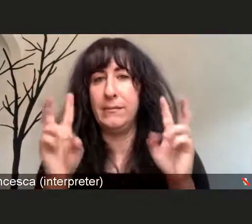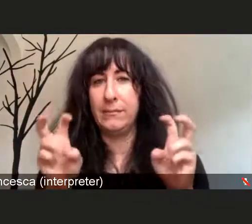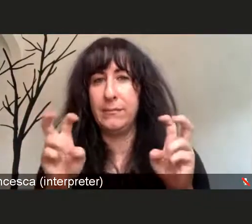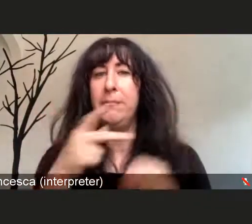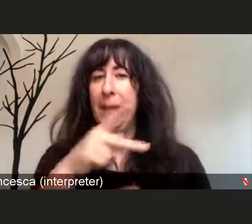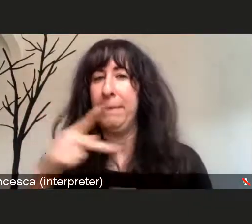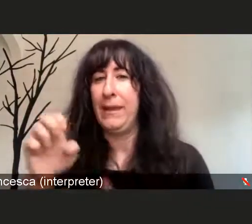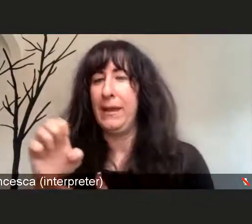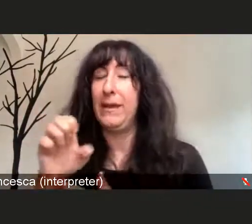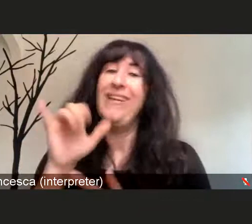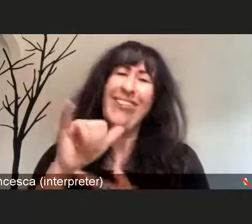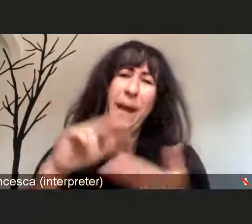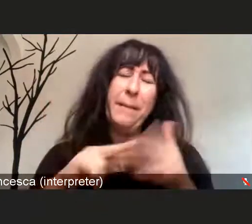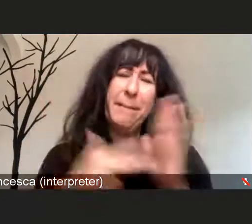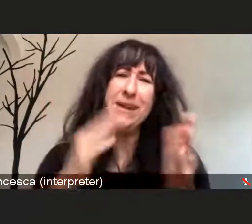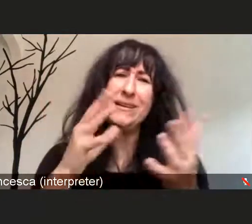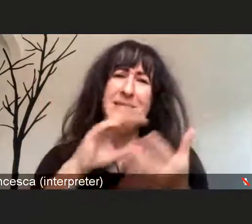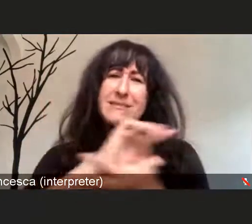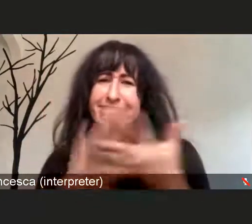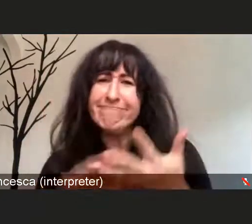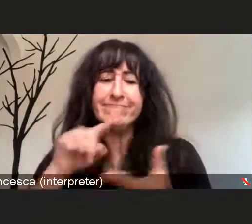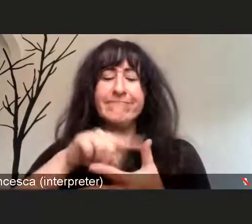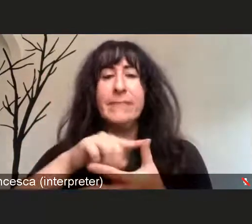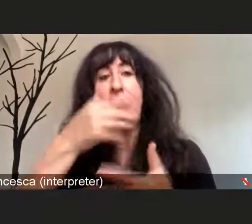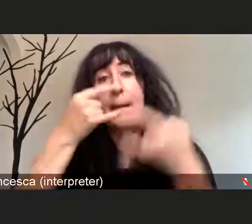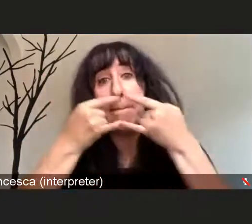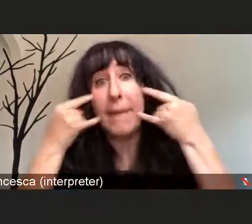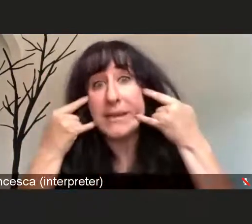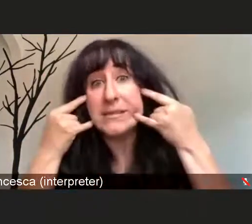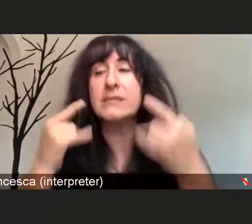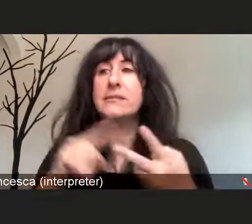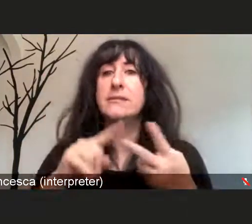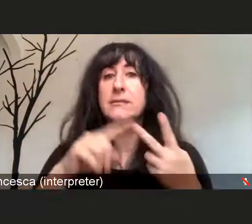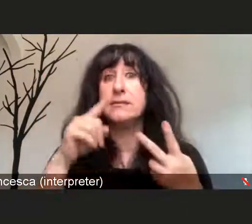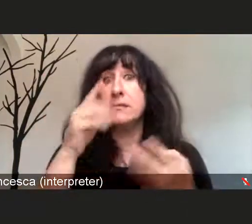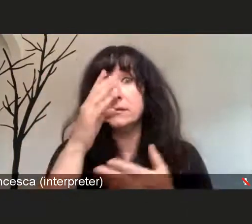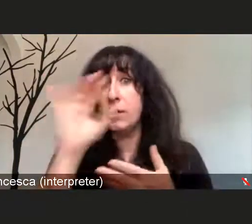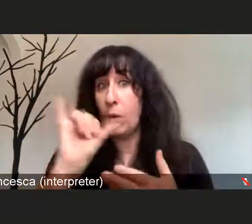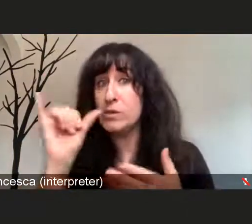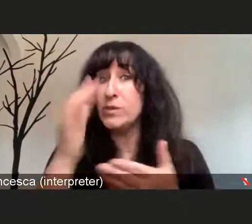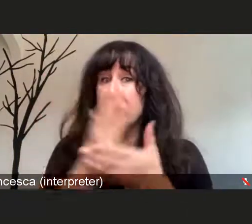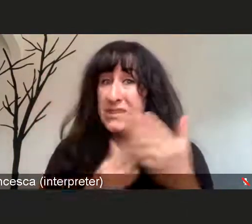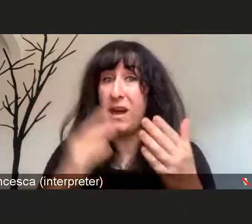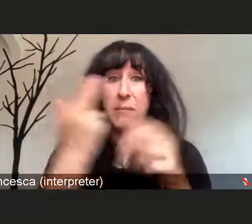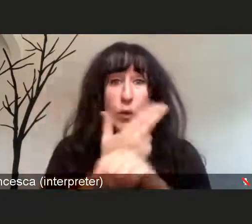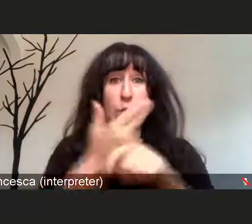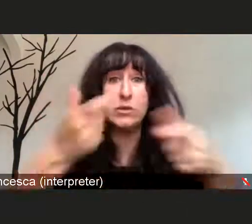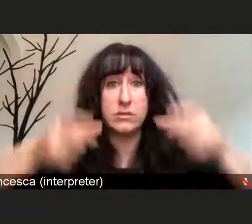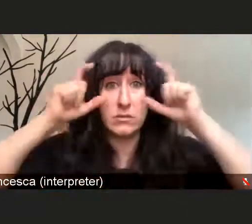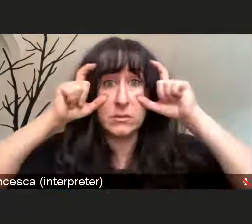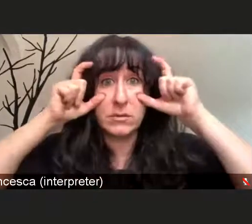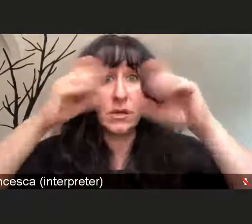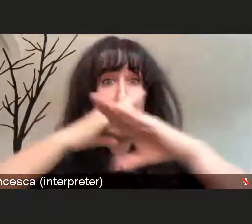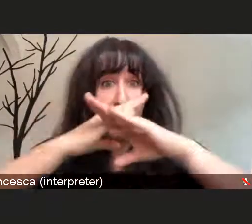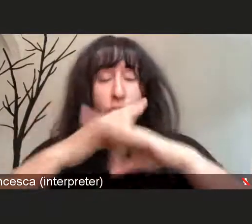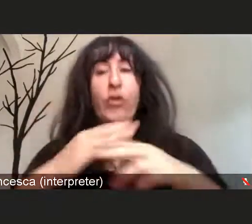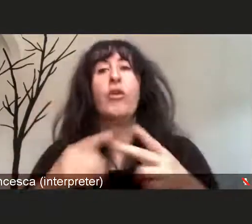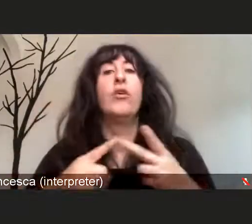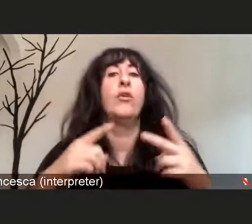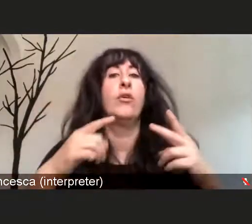for others this means masks, plus eye protection, respirators, isolation gowns,